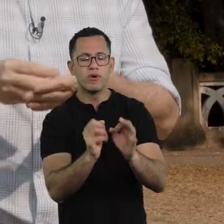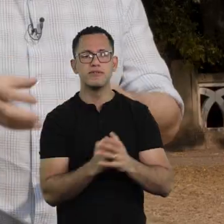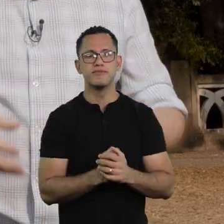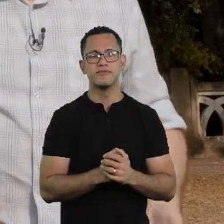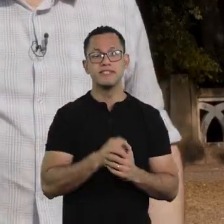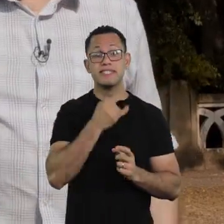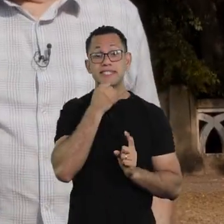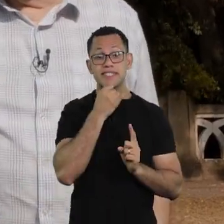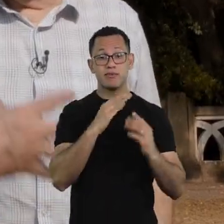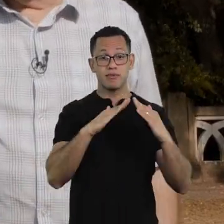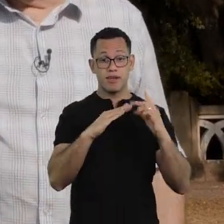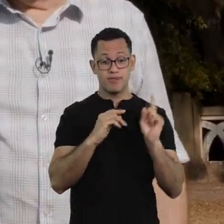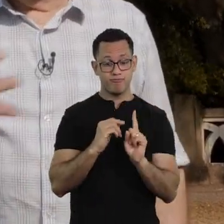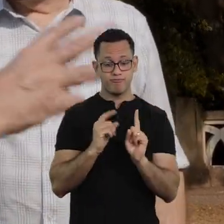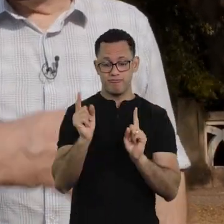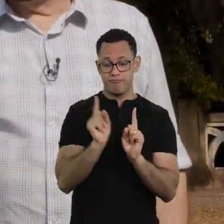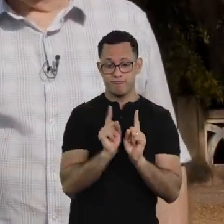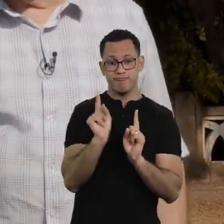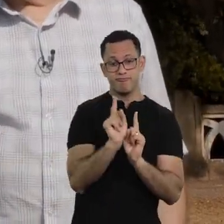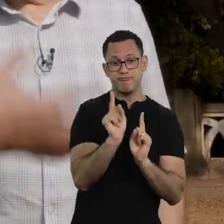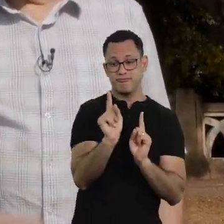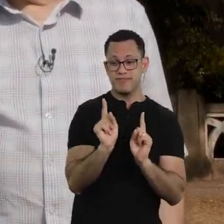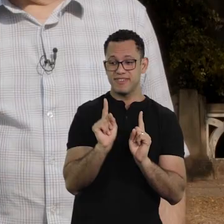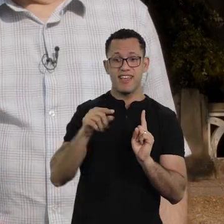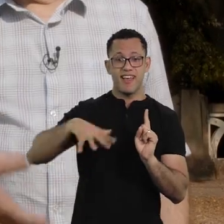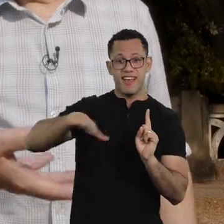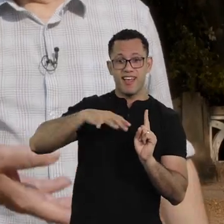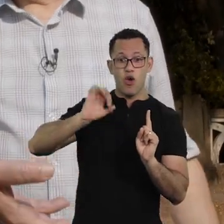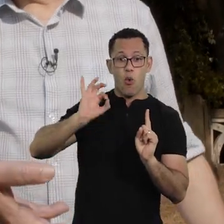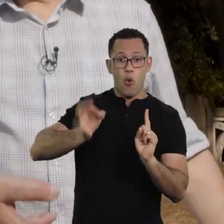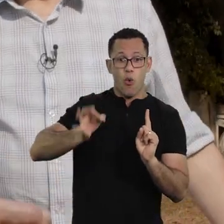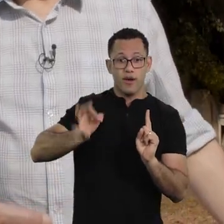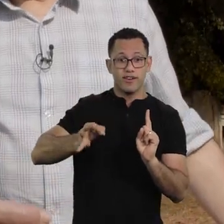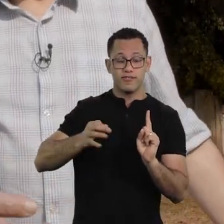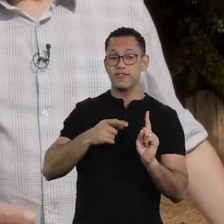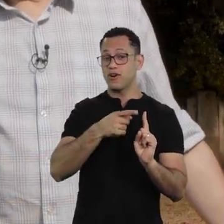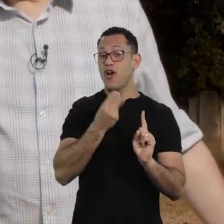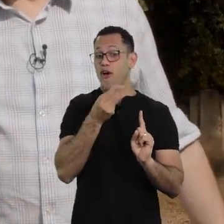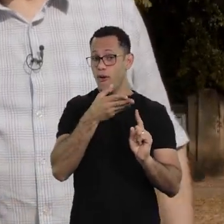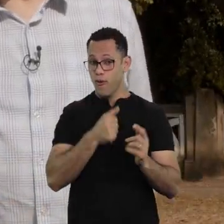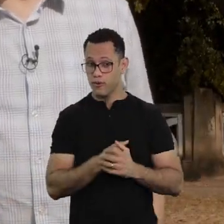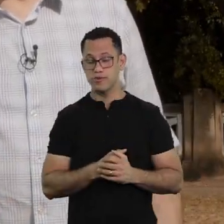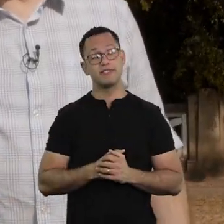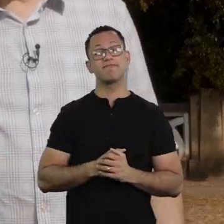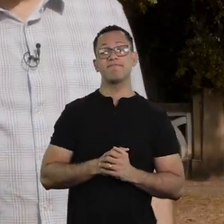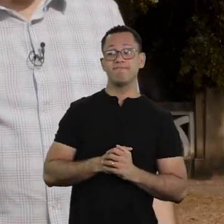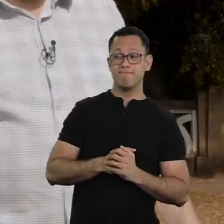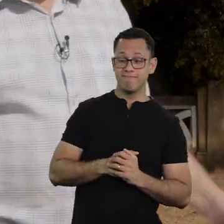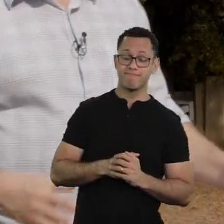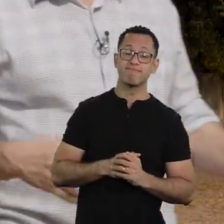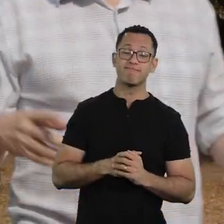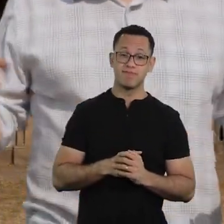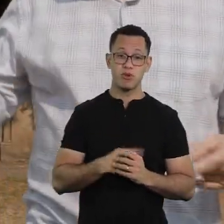If you only had bad company indoors, you were damned. Wow, I would look and say,